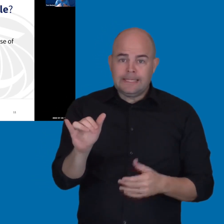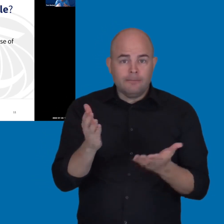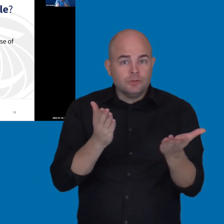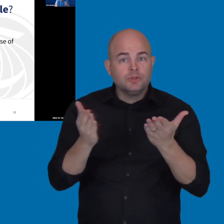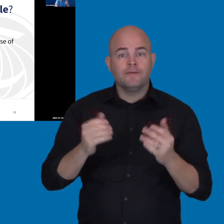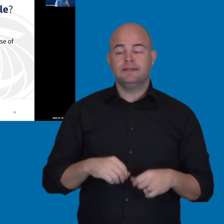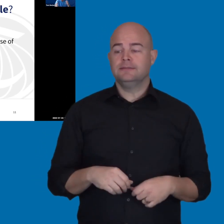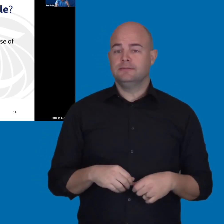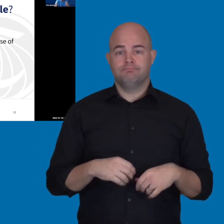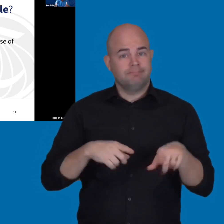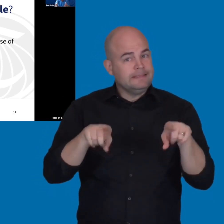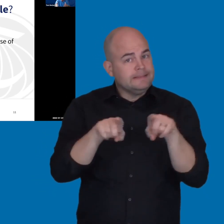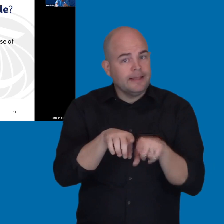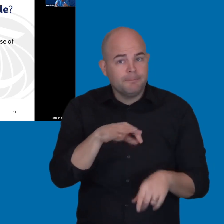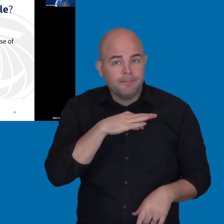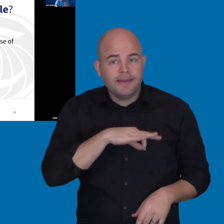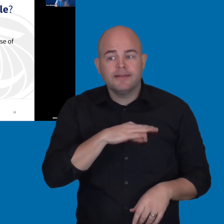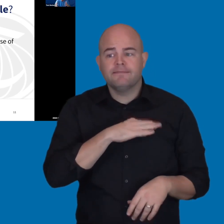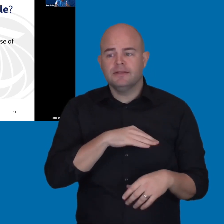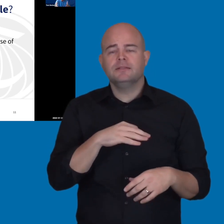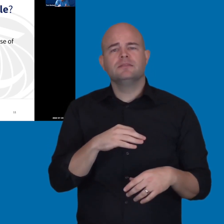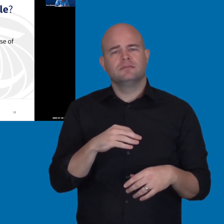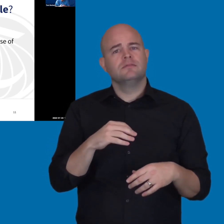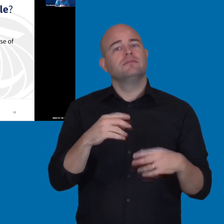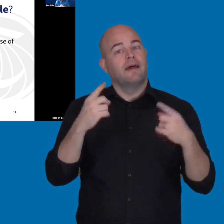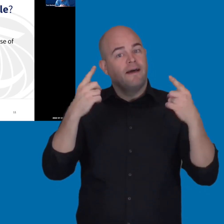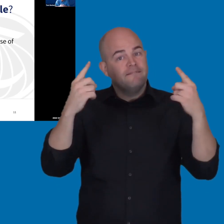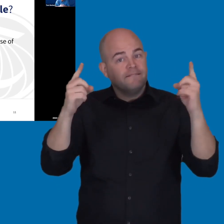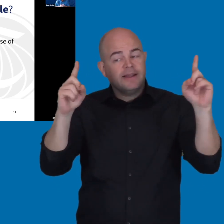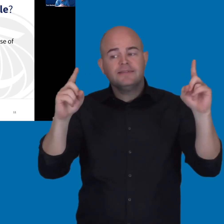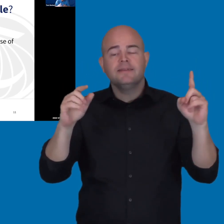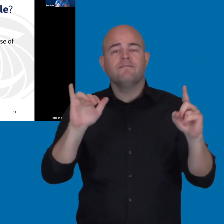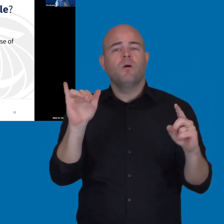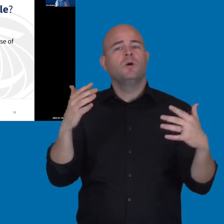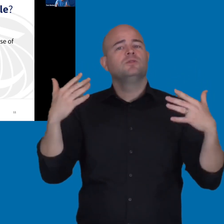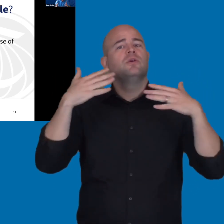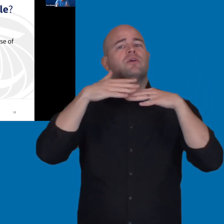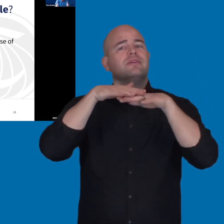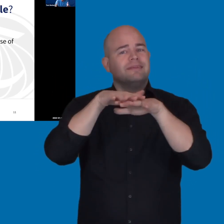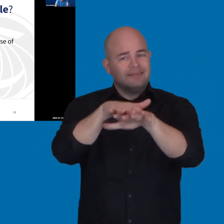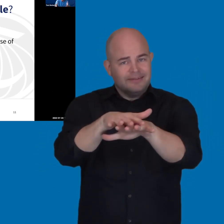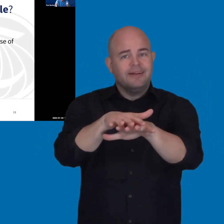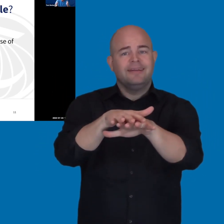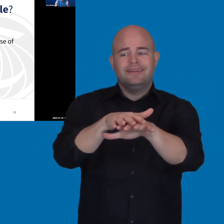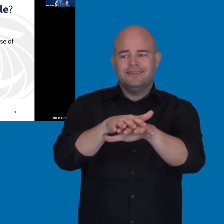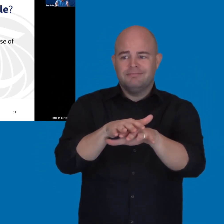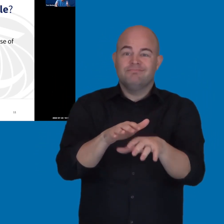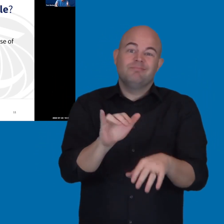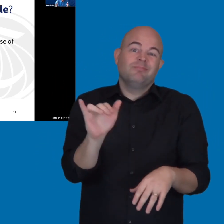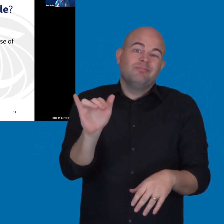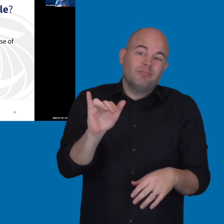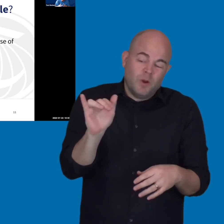in a manner that's equally effective, equally integrated and substantially equivalent ease of use.